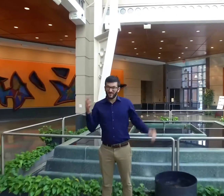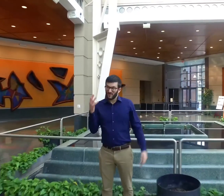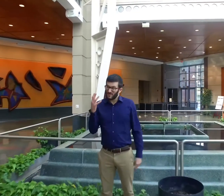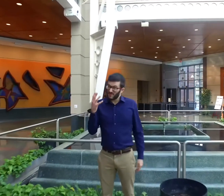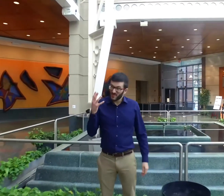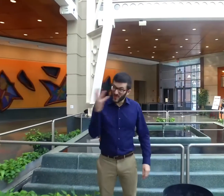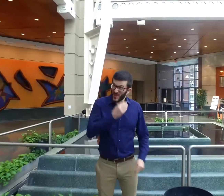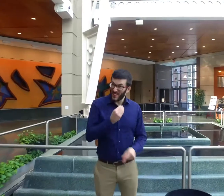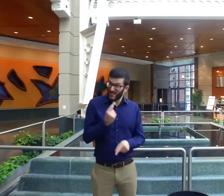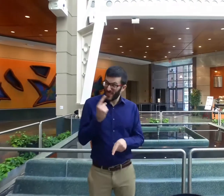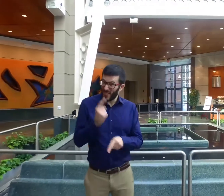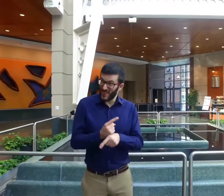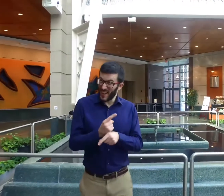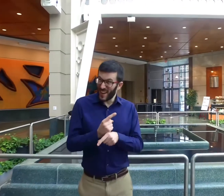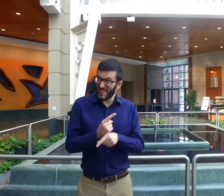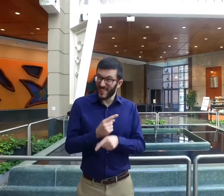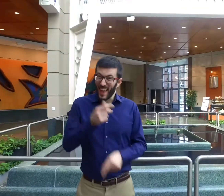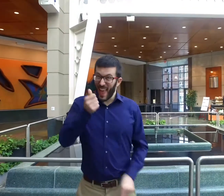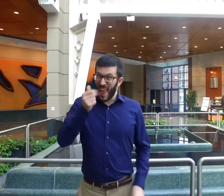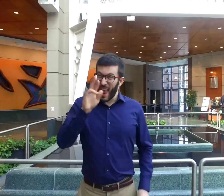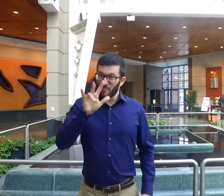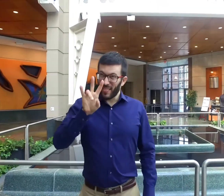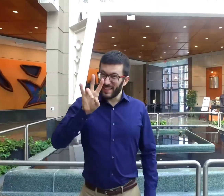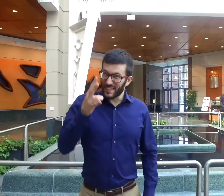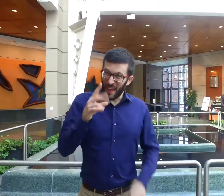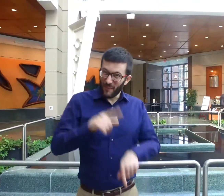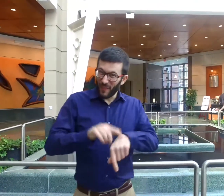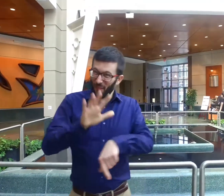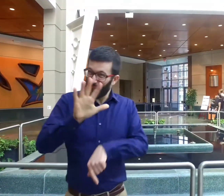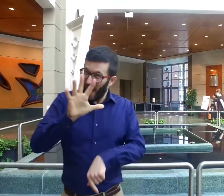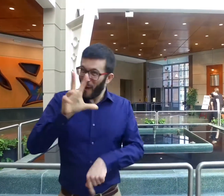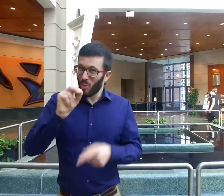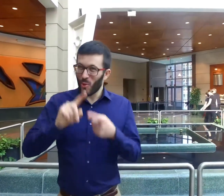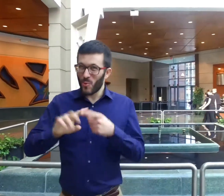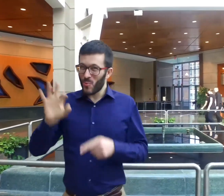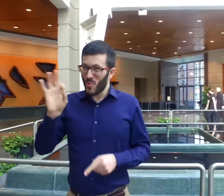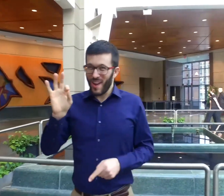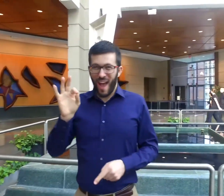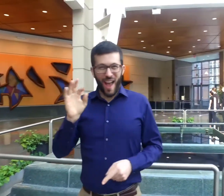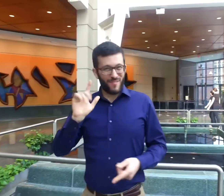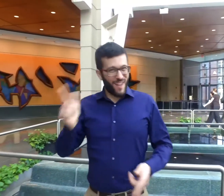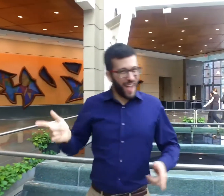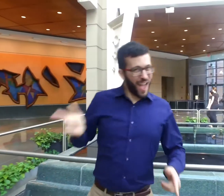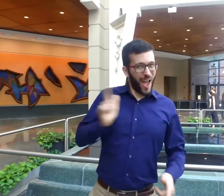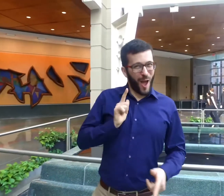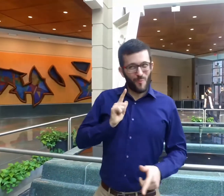Beautiful, right? On April 7th from 5:30pm to 9:00pm, it's our turn!